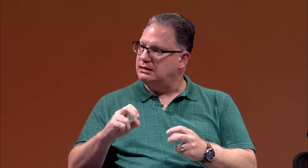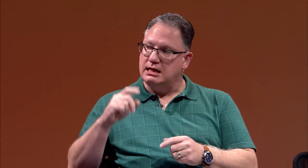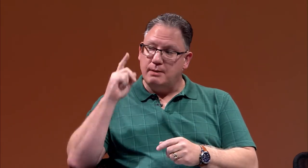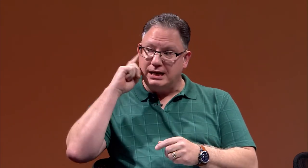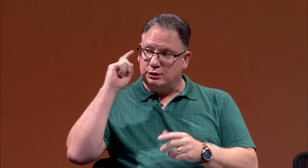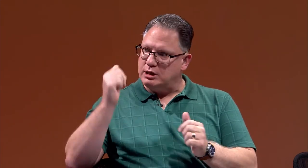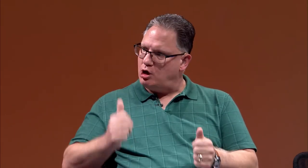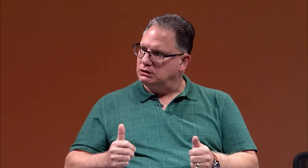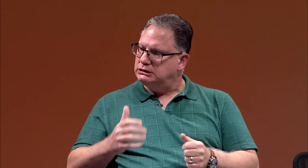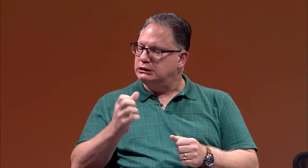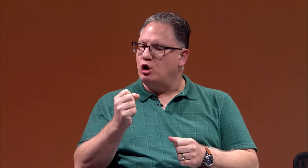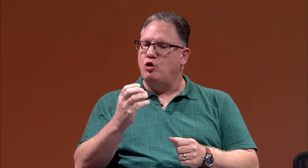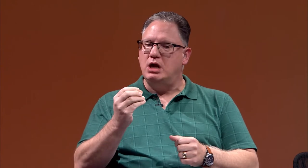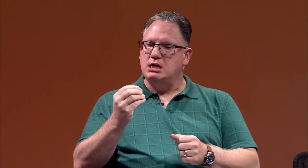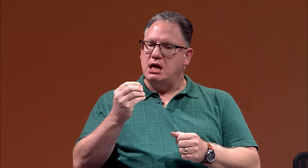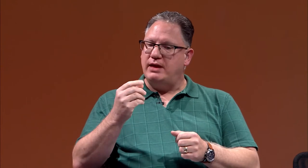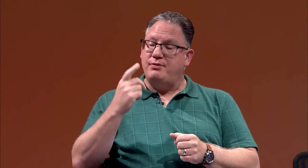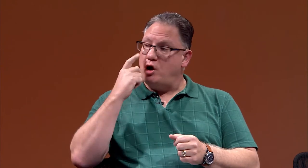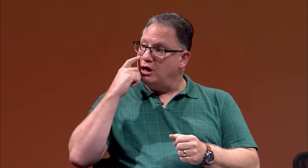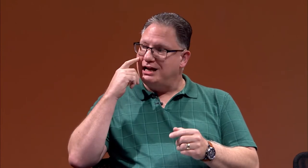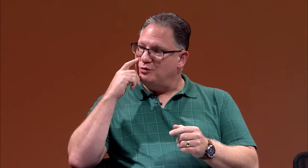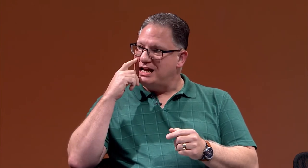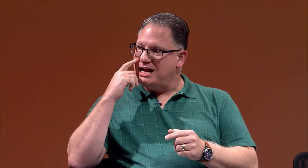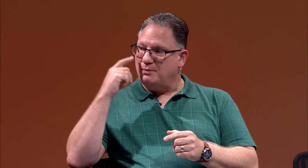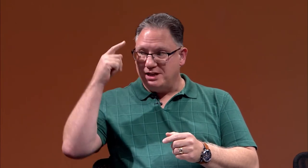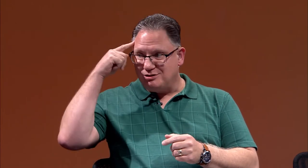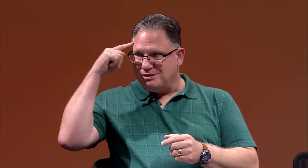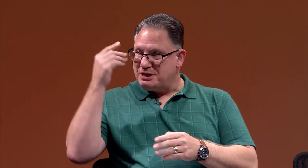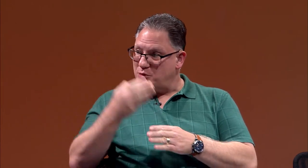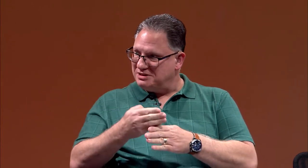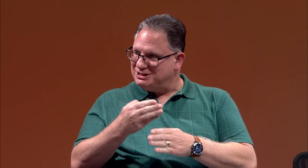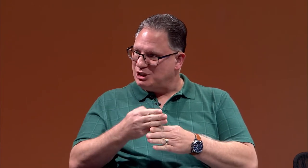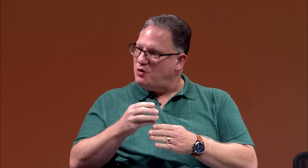my hearing loss; so they thought I had a mental impairment.